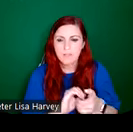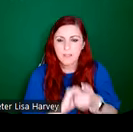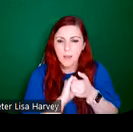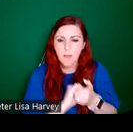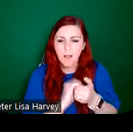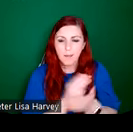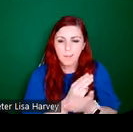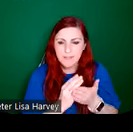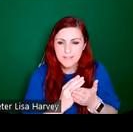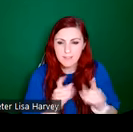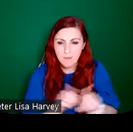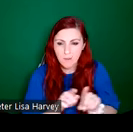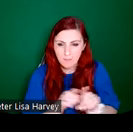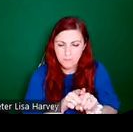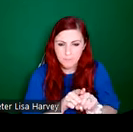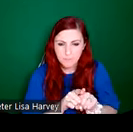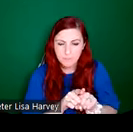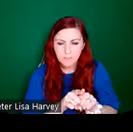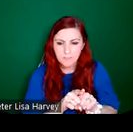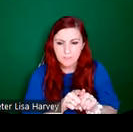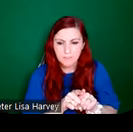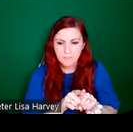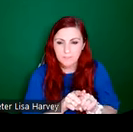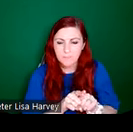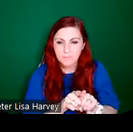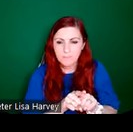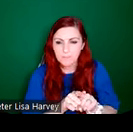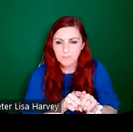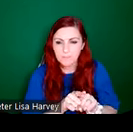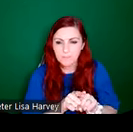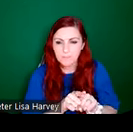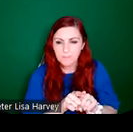Purser's design for St. Ita, and you'll see that both of these designs and both